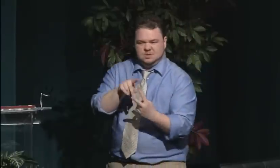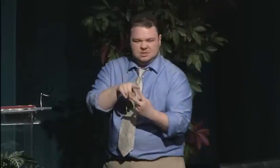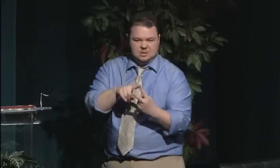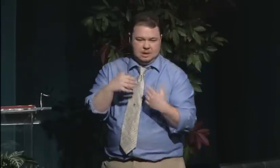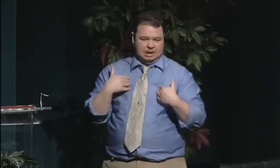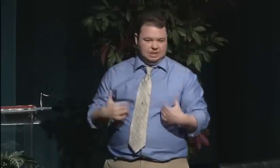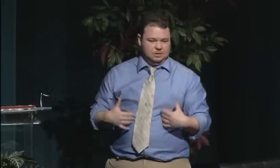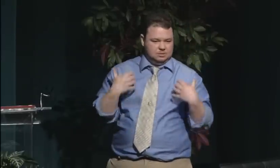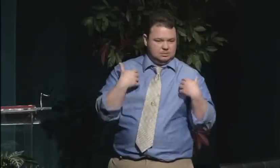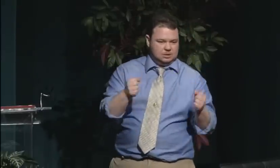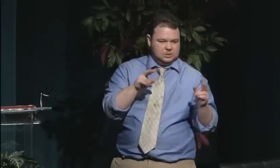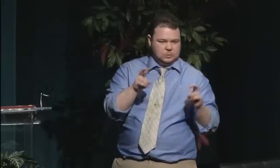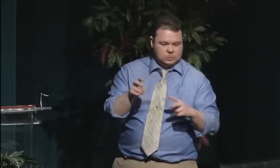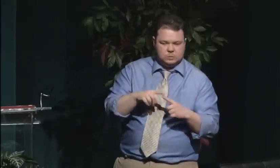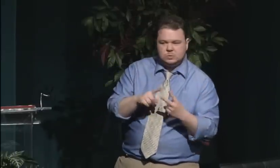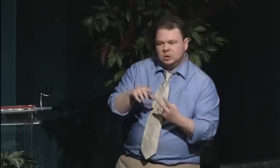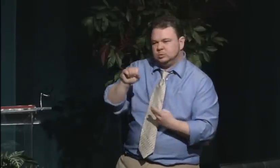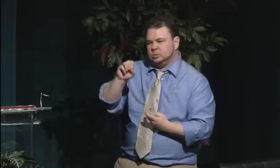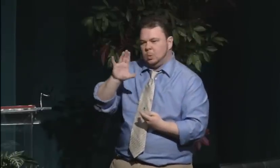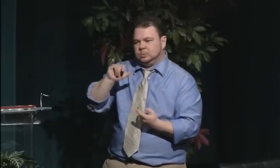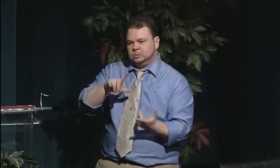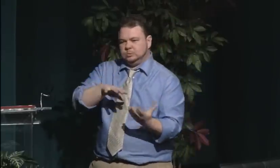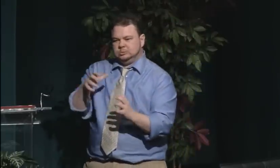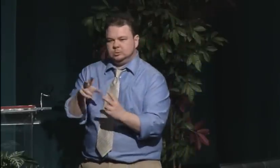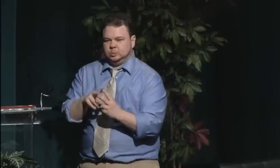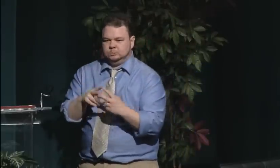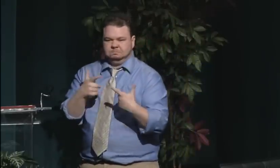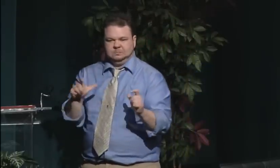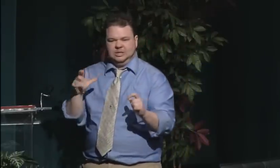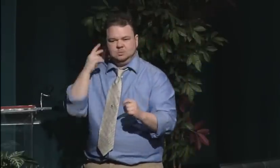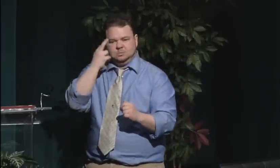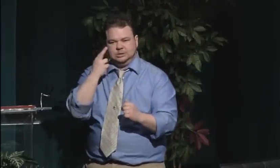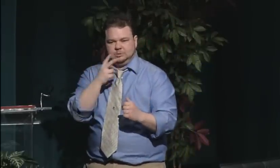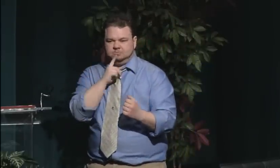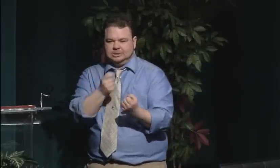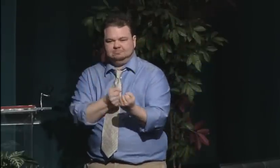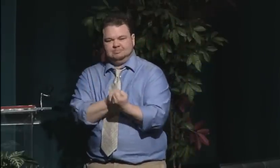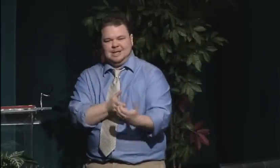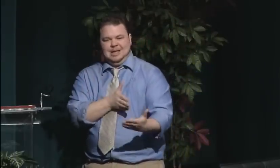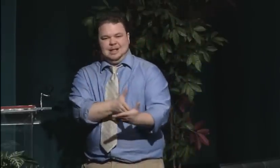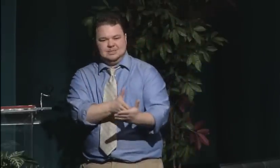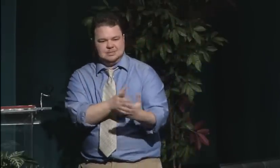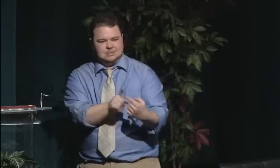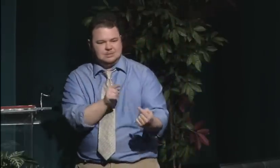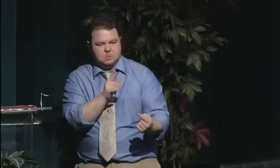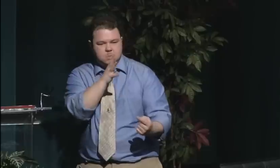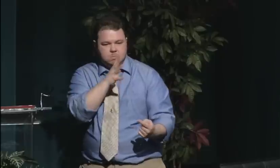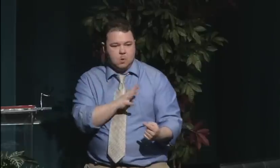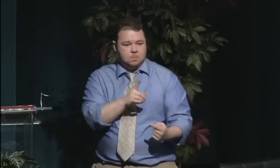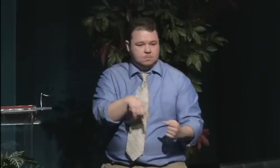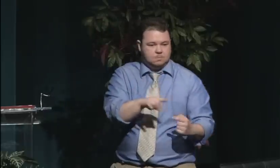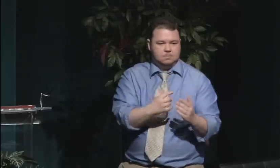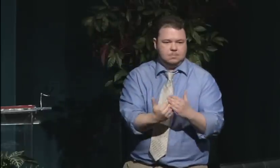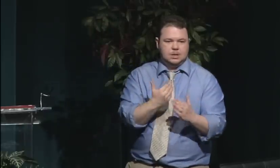Of course, it was known that it was best for women to do that, and that was argued back